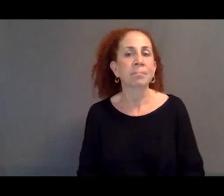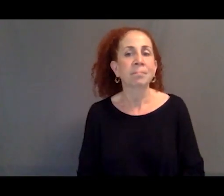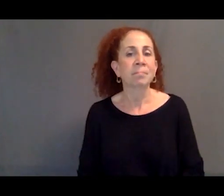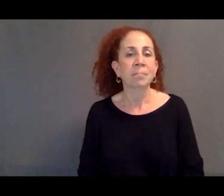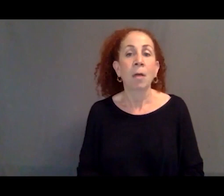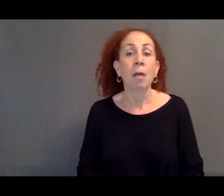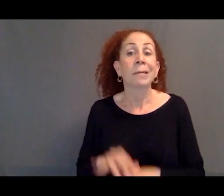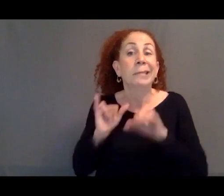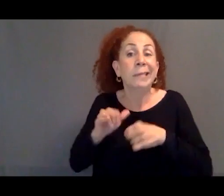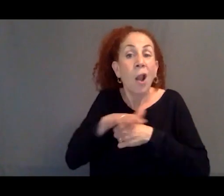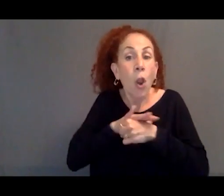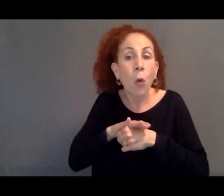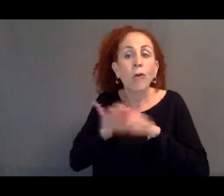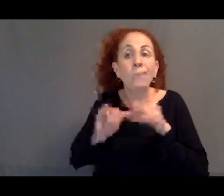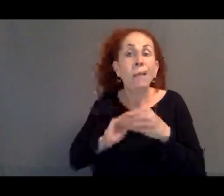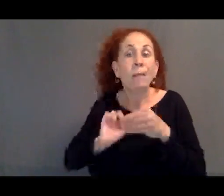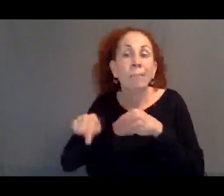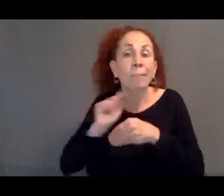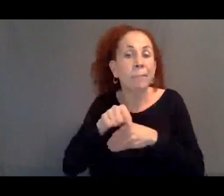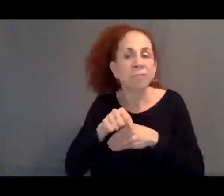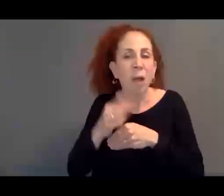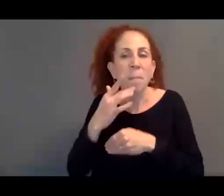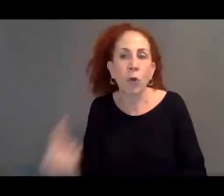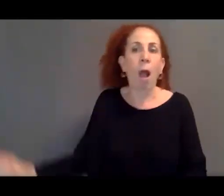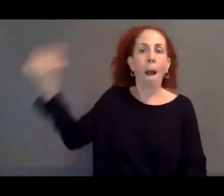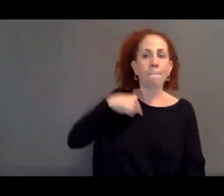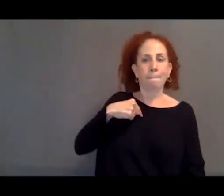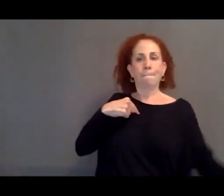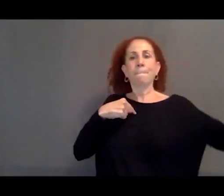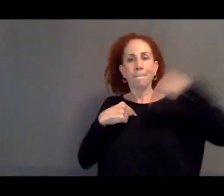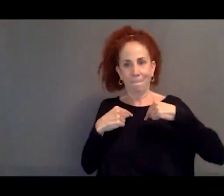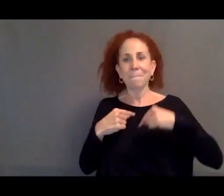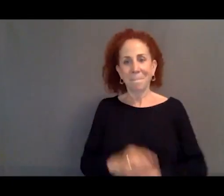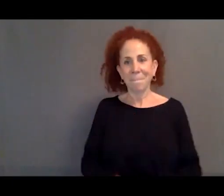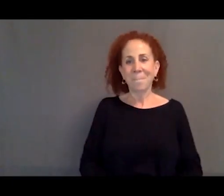find refuge, seek asylum in their countries.